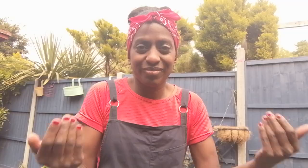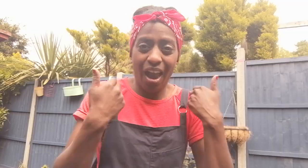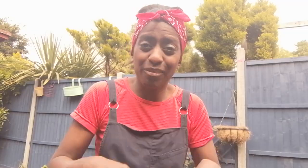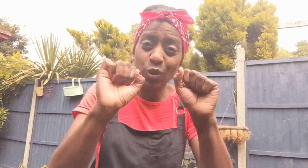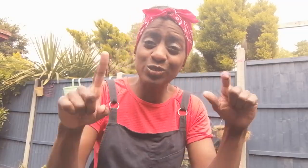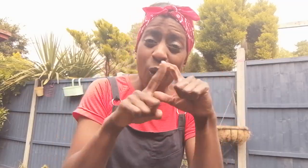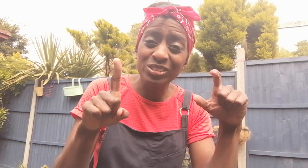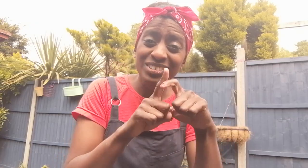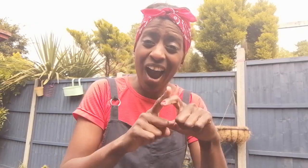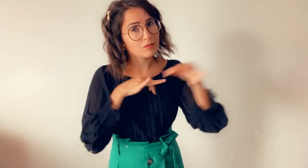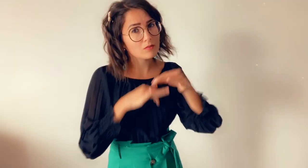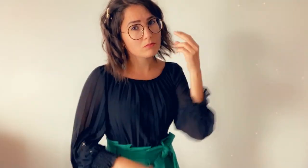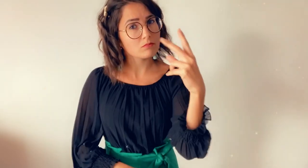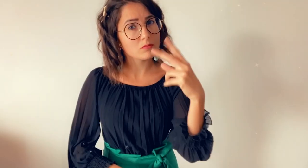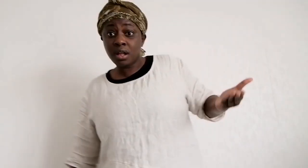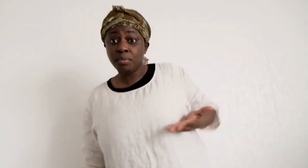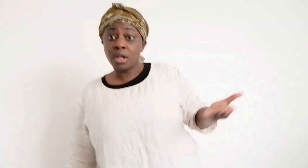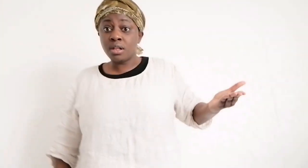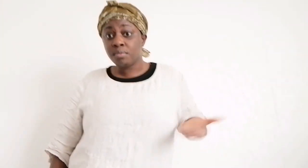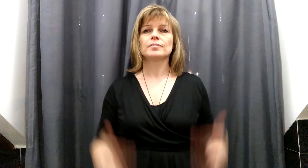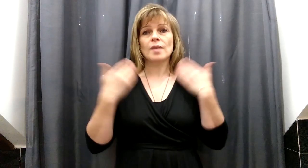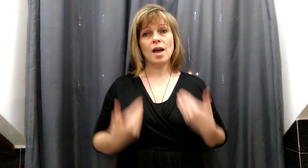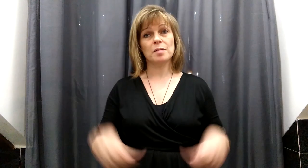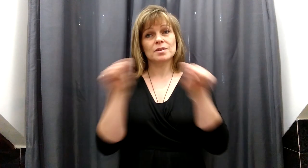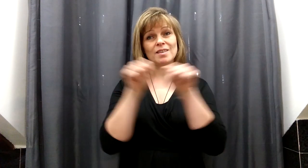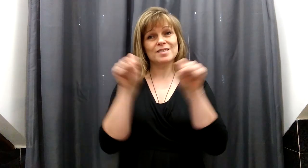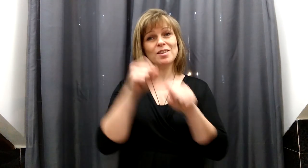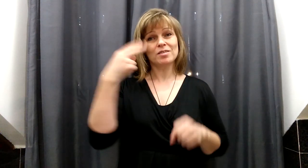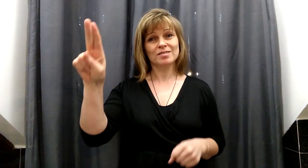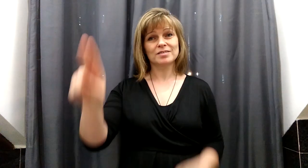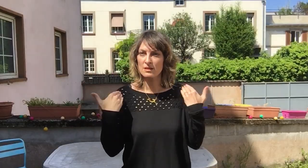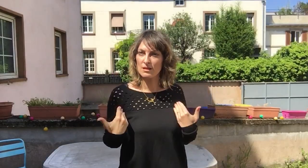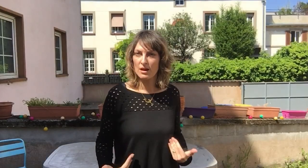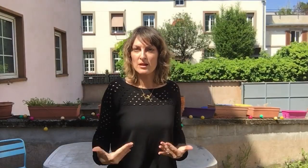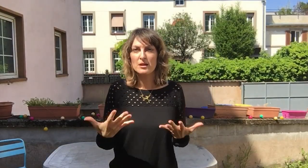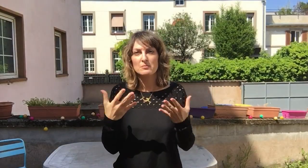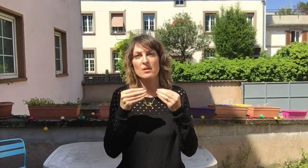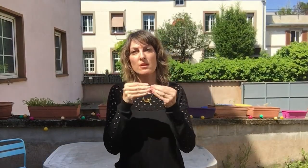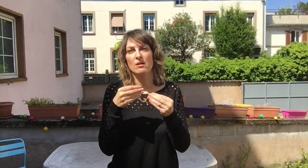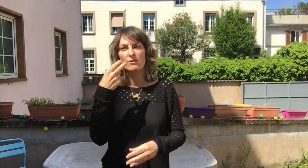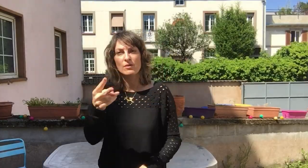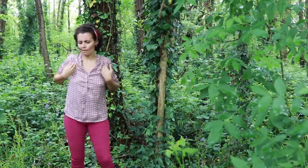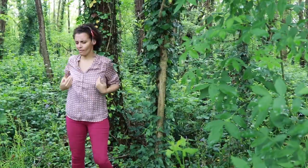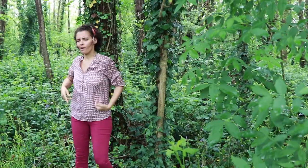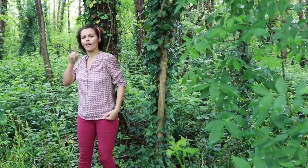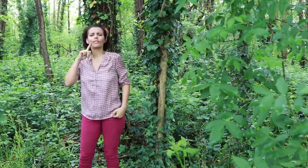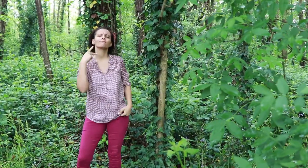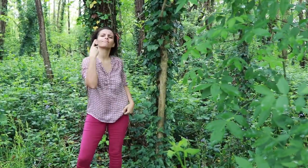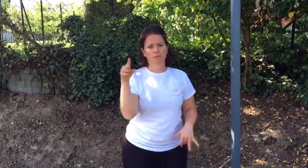I am your daughter your wife and a mother I am your sister I am your lover I am your daughter